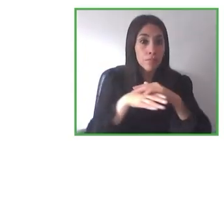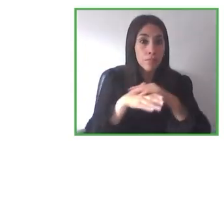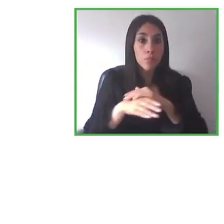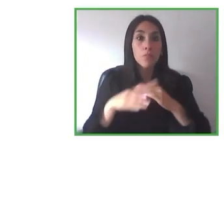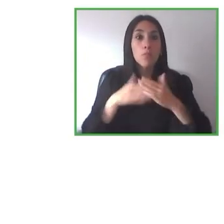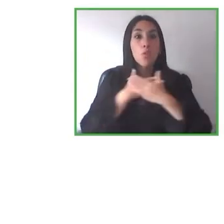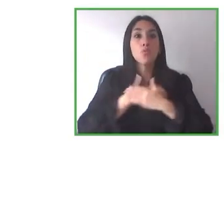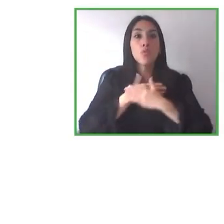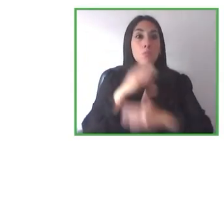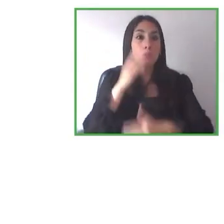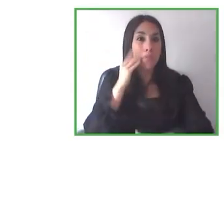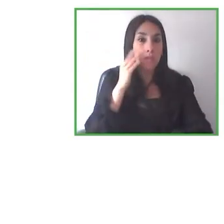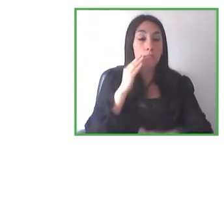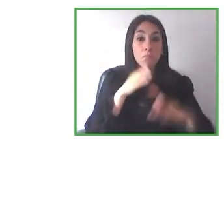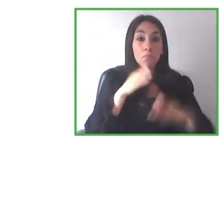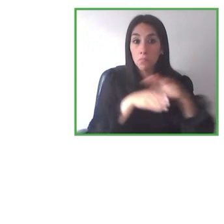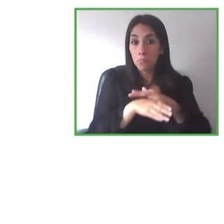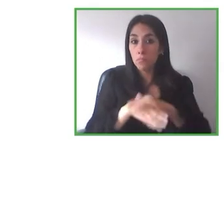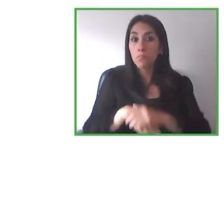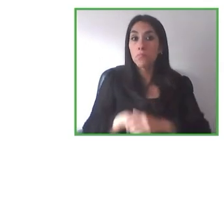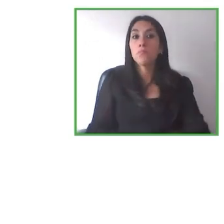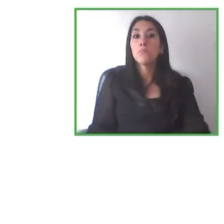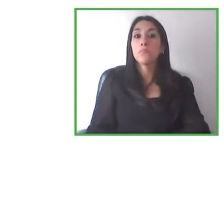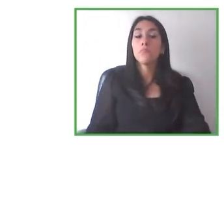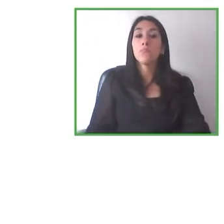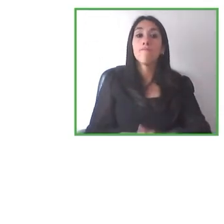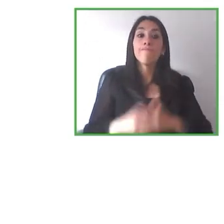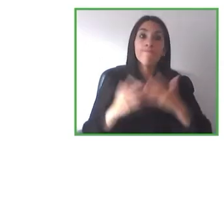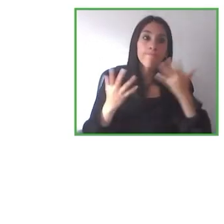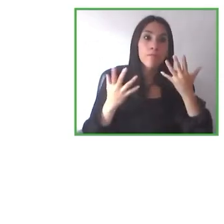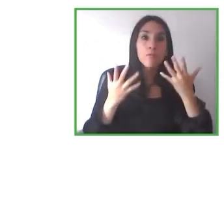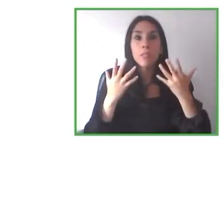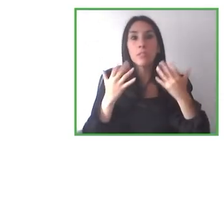And I think there are barriers that need to be taken down